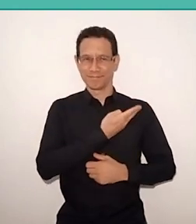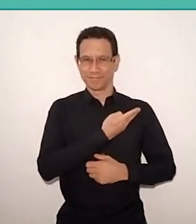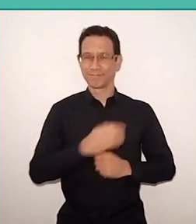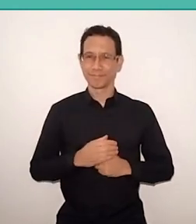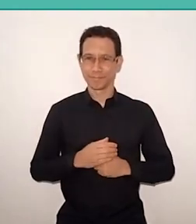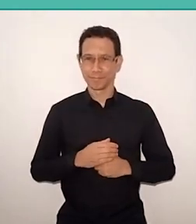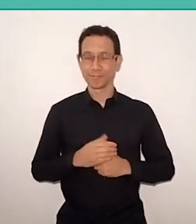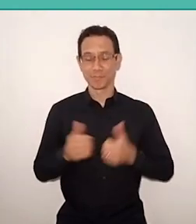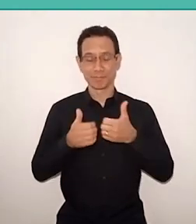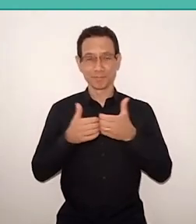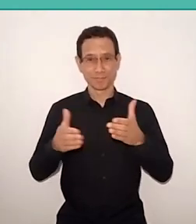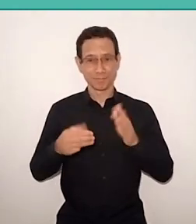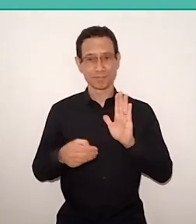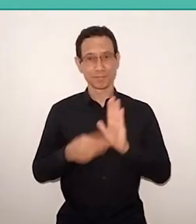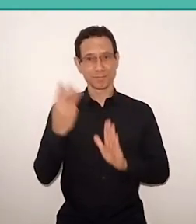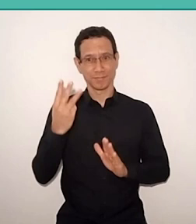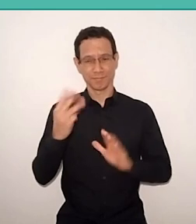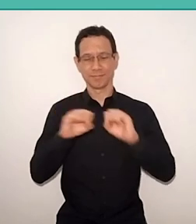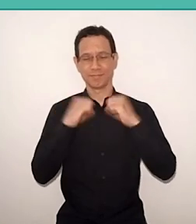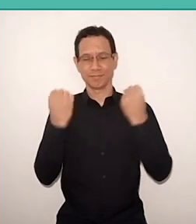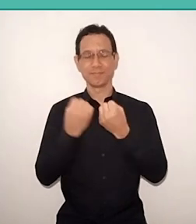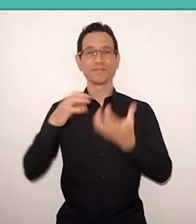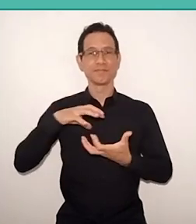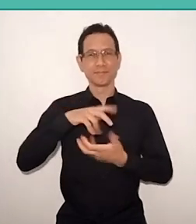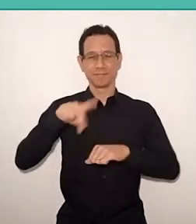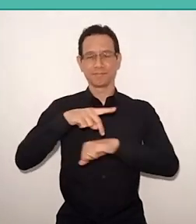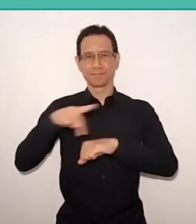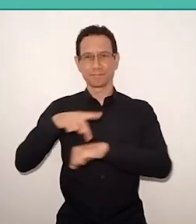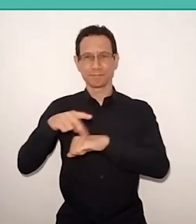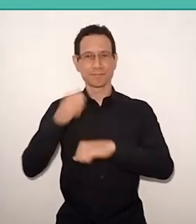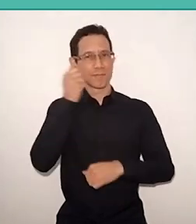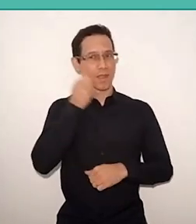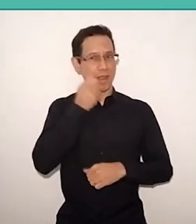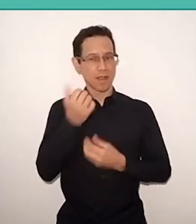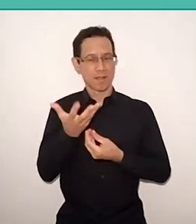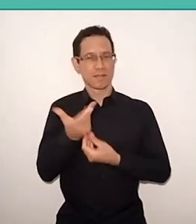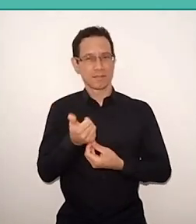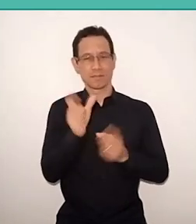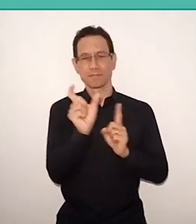of the III International Seminar Art, Word and Reading -